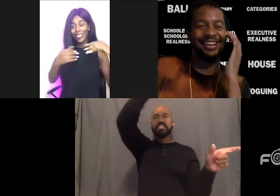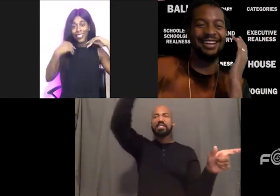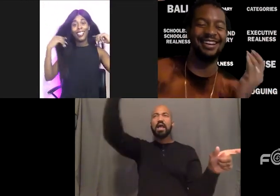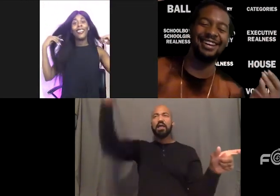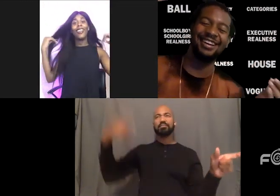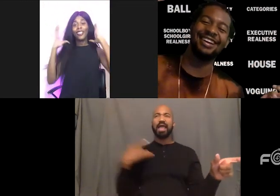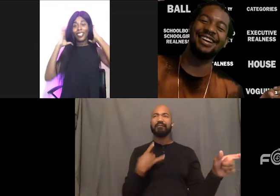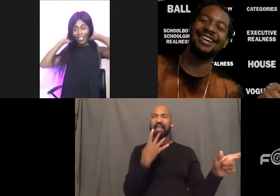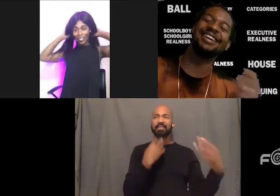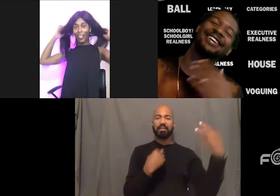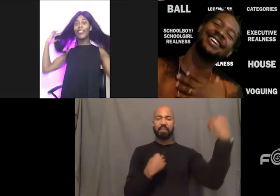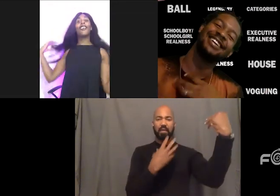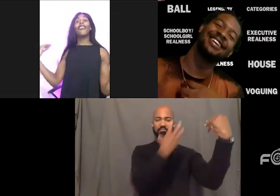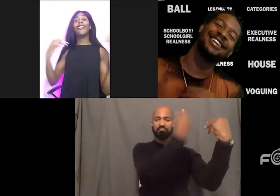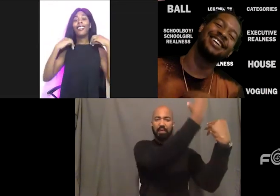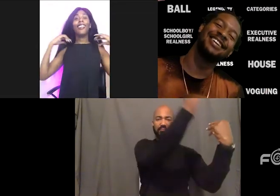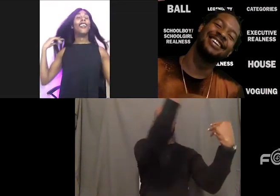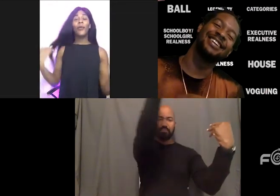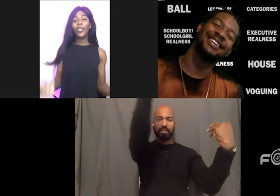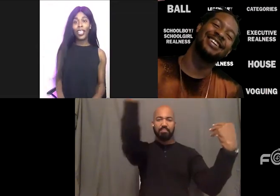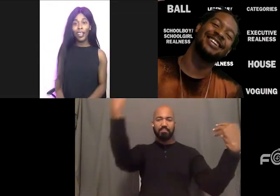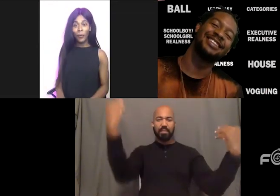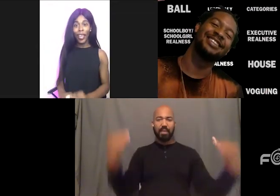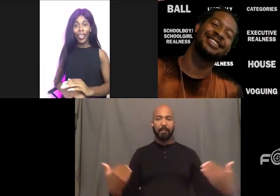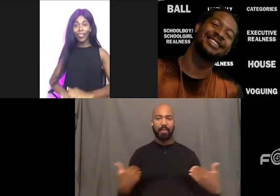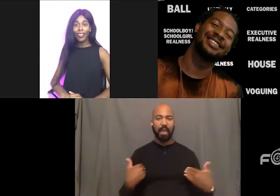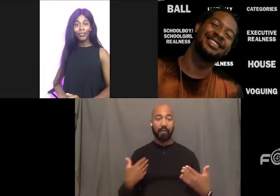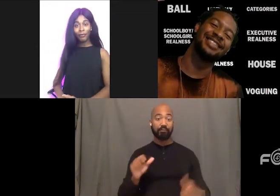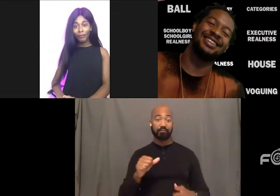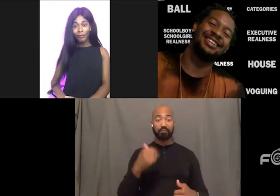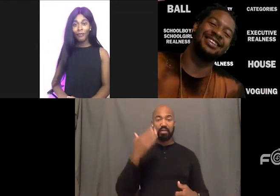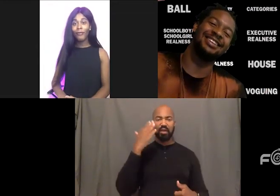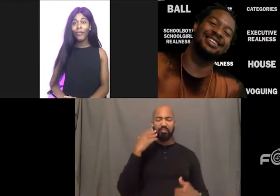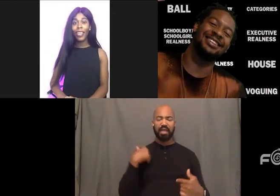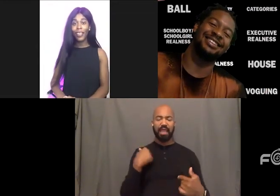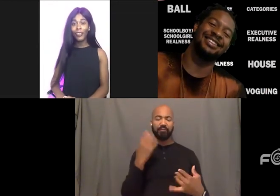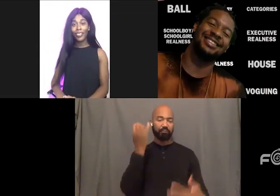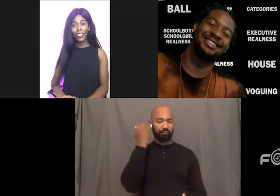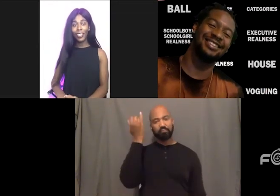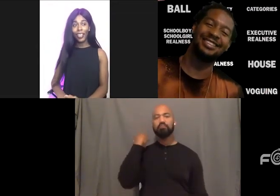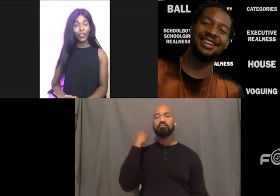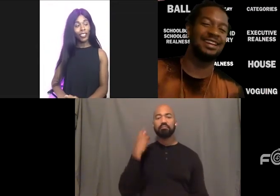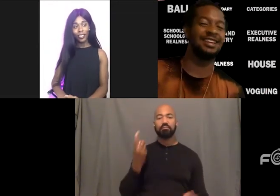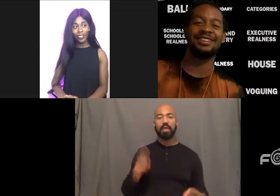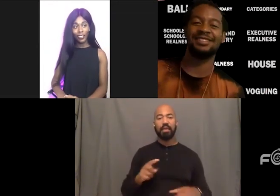You know you sit there, put your hair back and you sit there and you just,